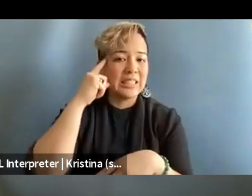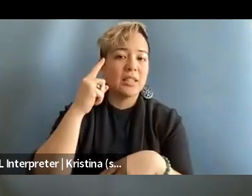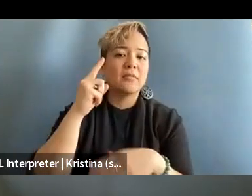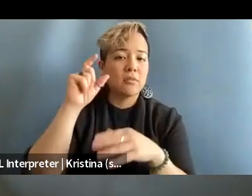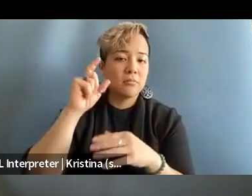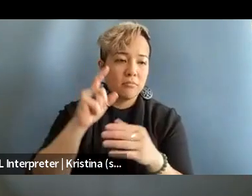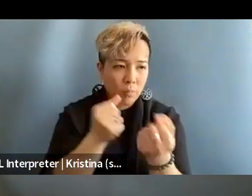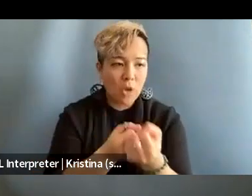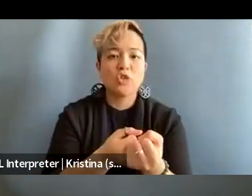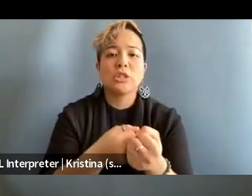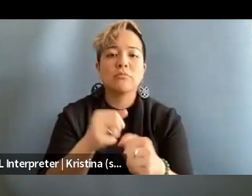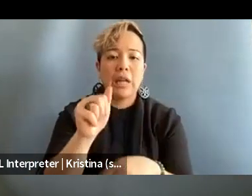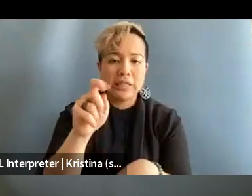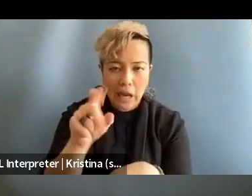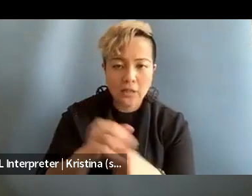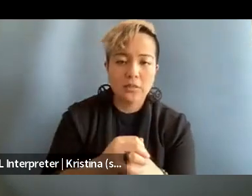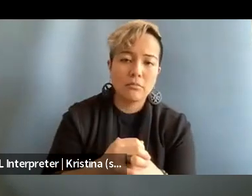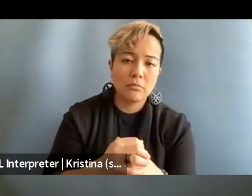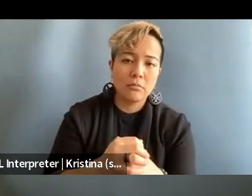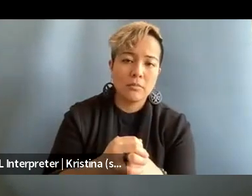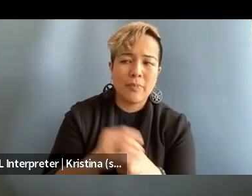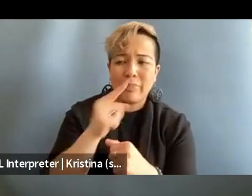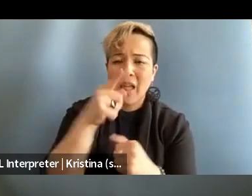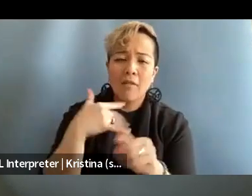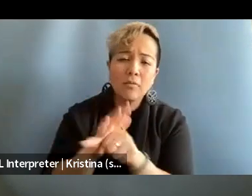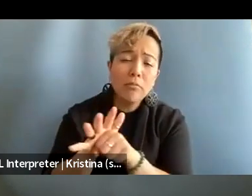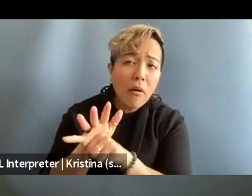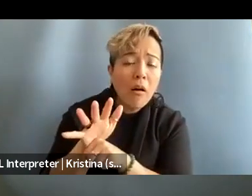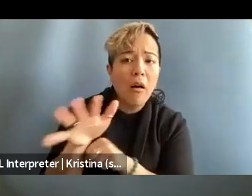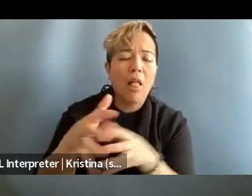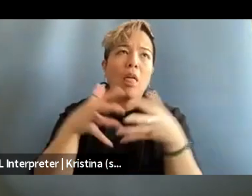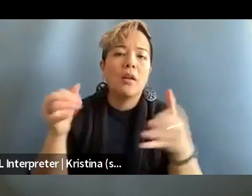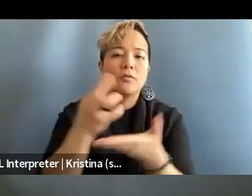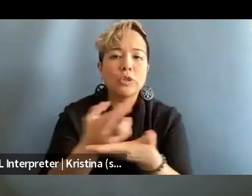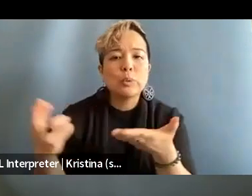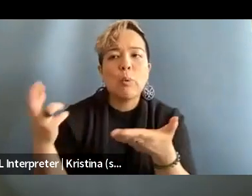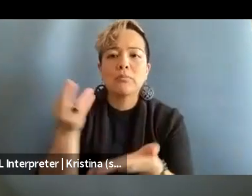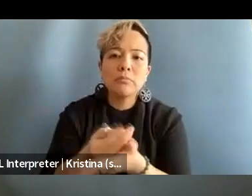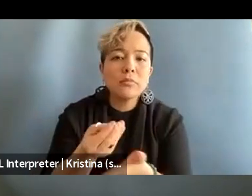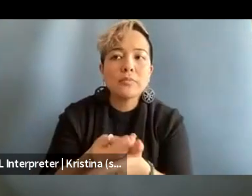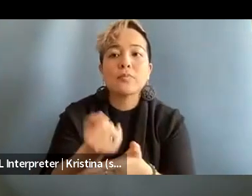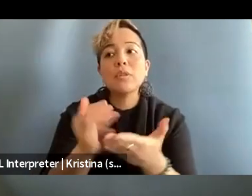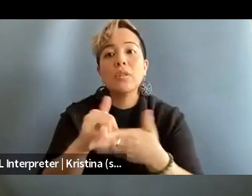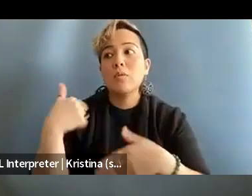Because sometimes like they have way more resources. So the things that we as individuals can do